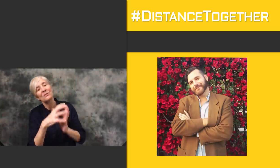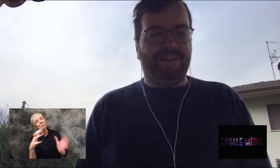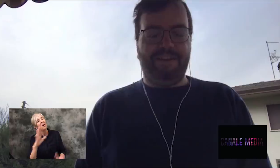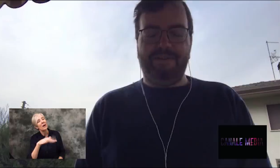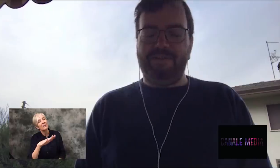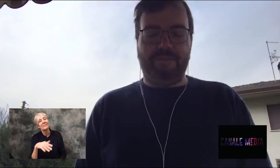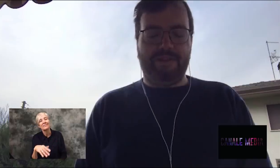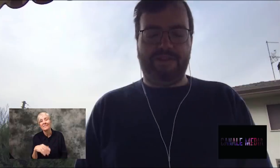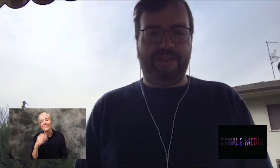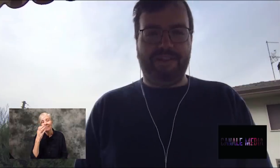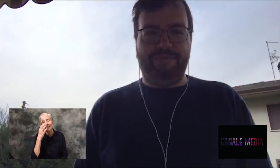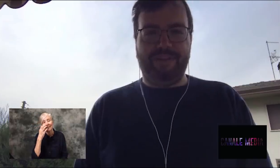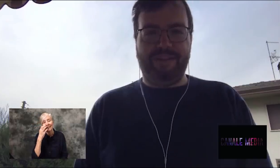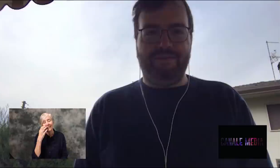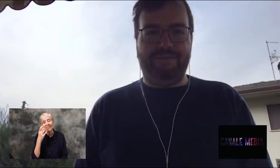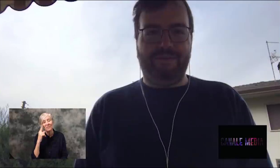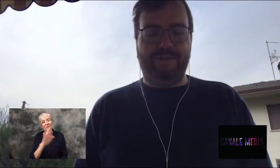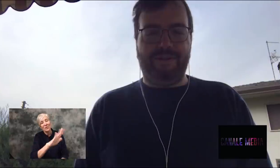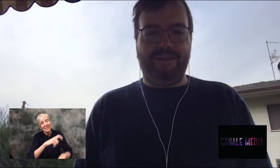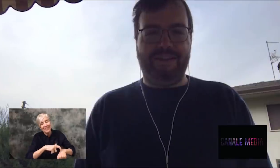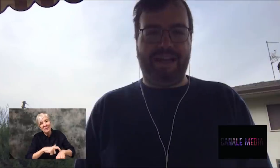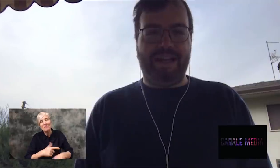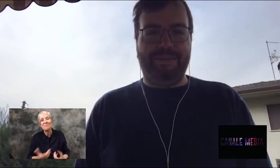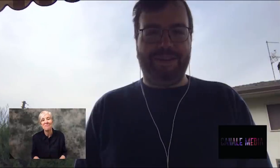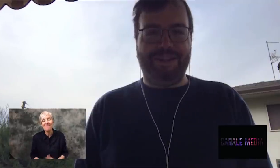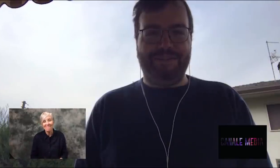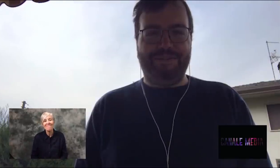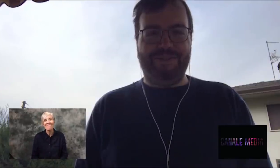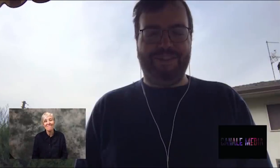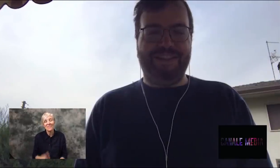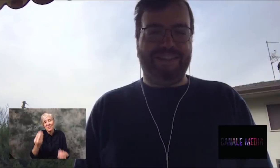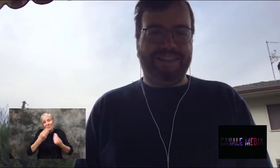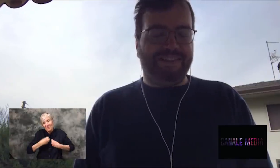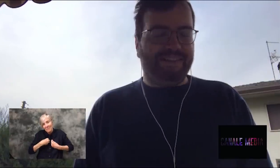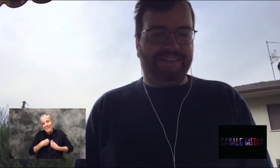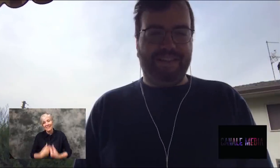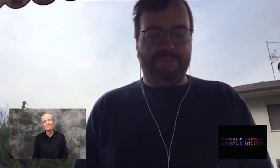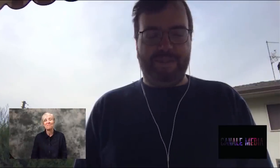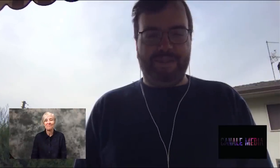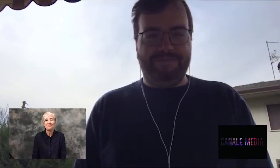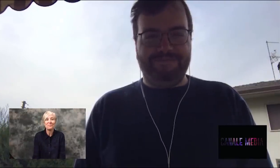Thank you so much, Colin, for the time that you've given me.